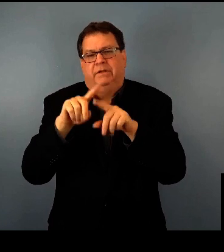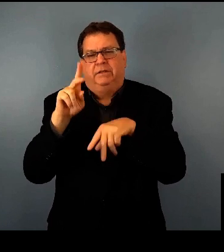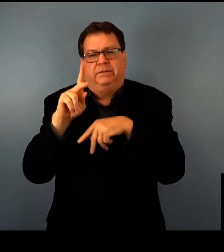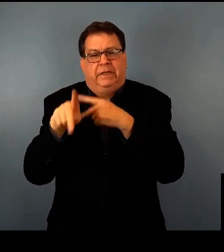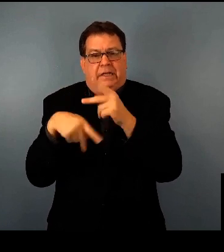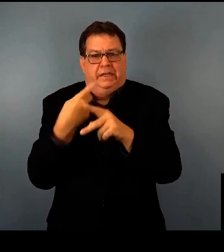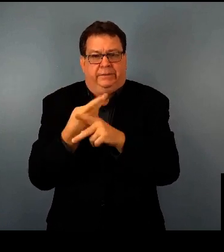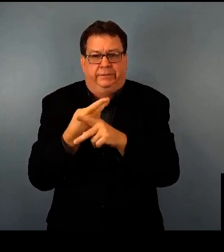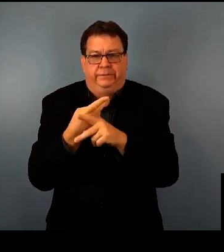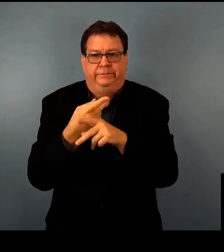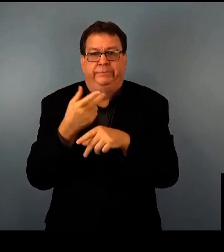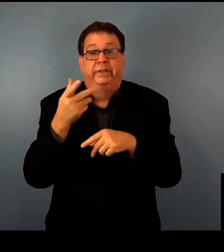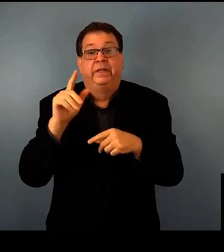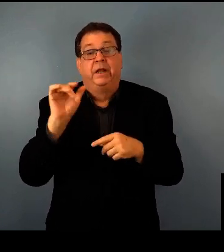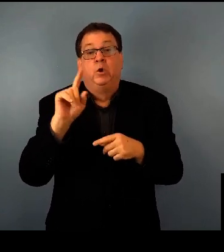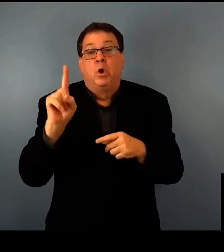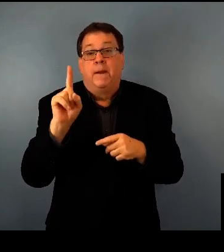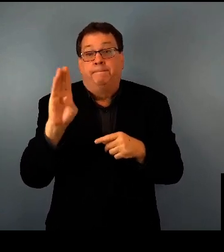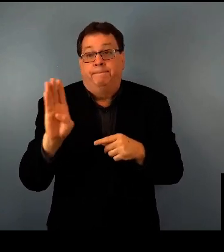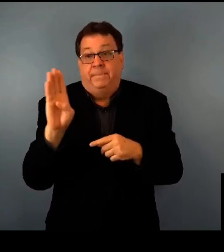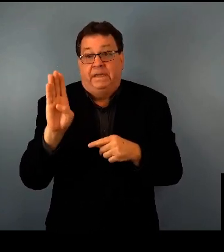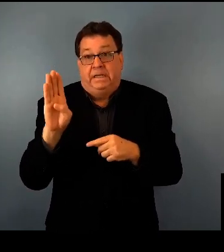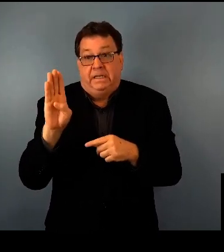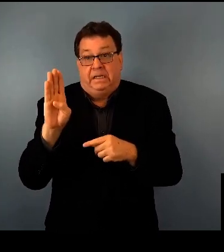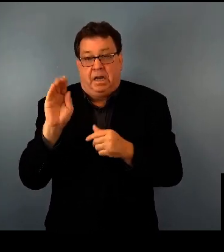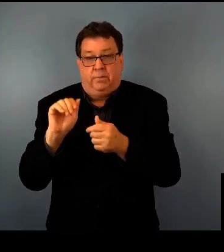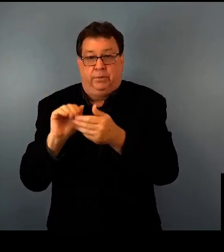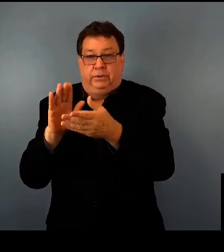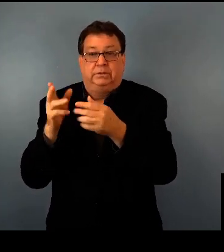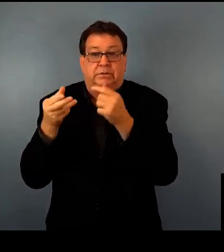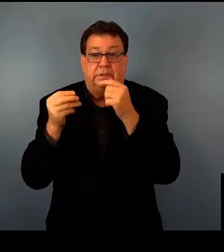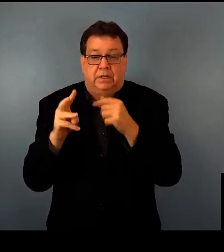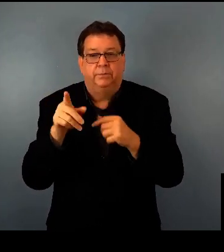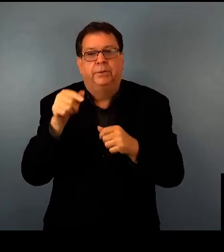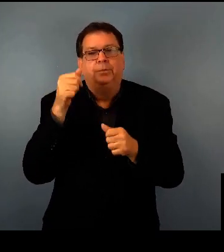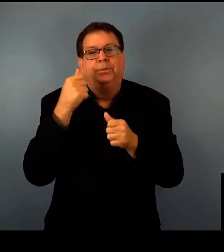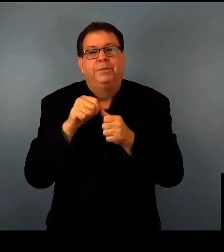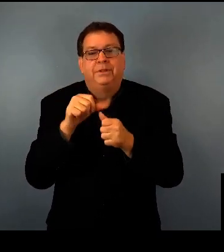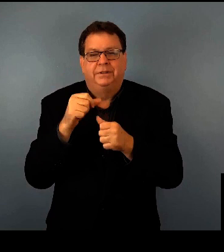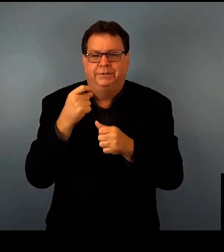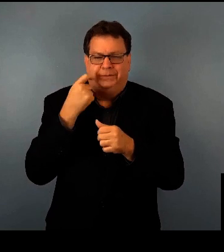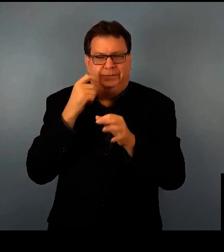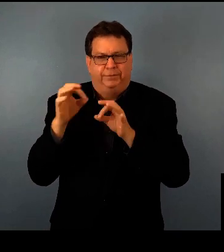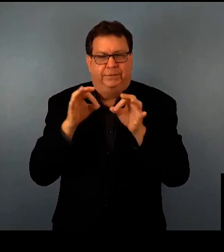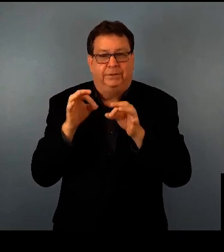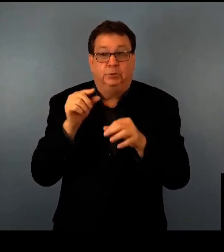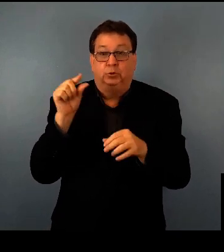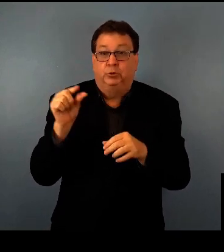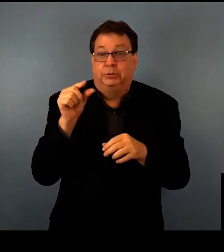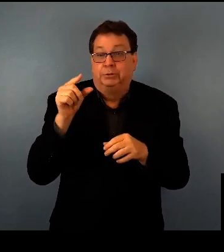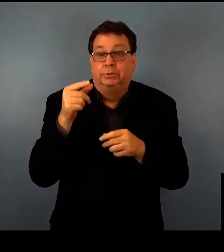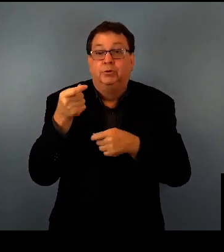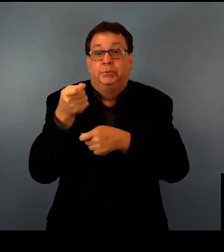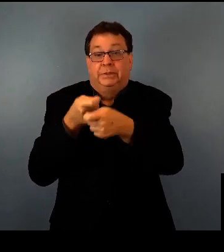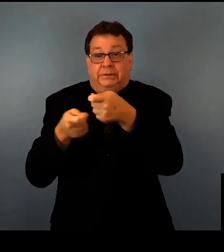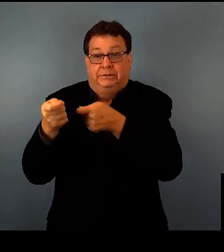to treat Usher syndrome type 1B. The approach that they're using is the first one that I described where it's a gene replacement